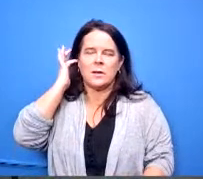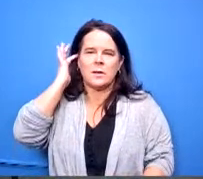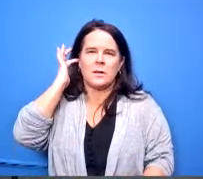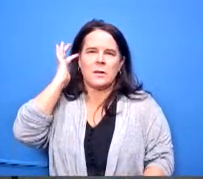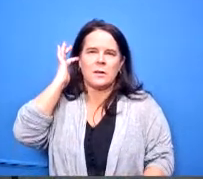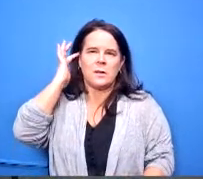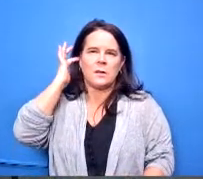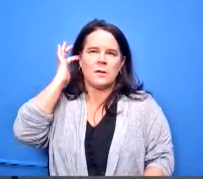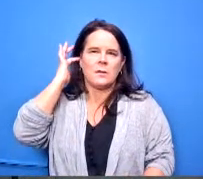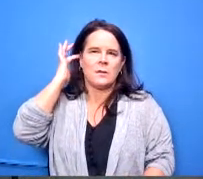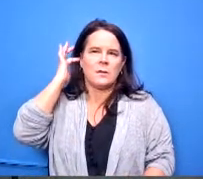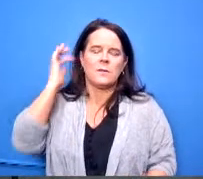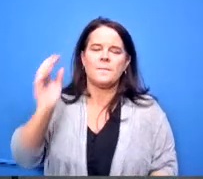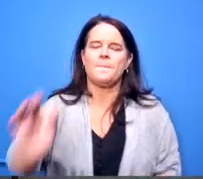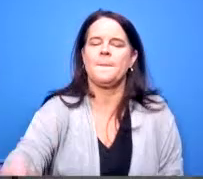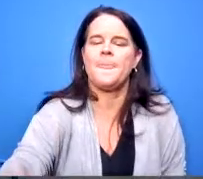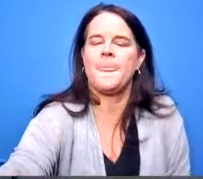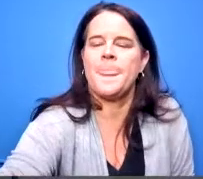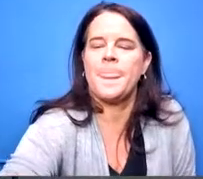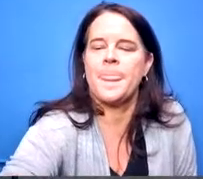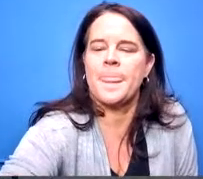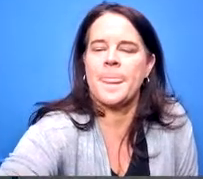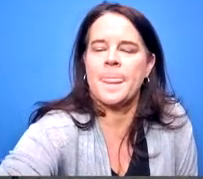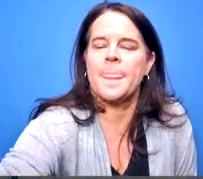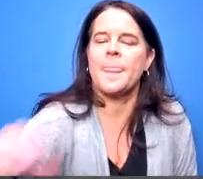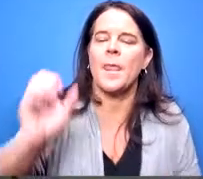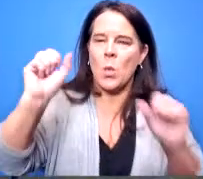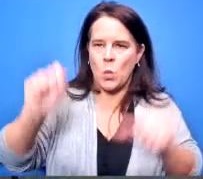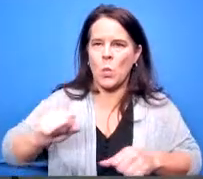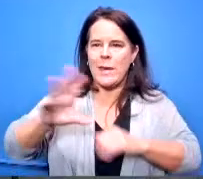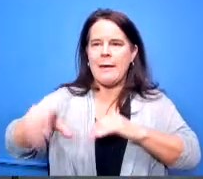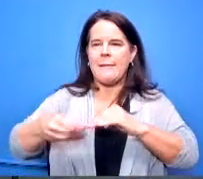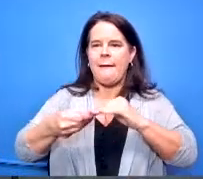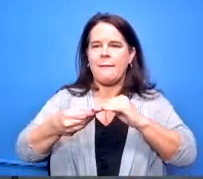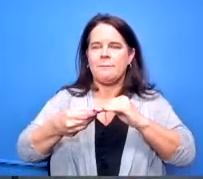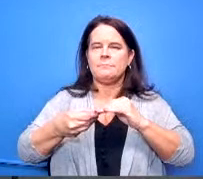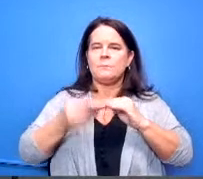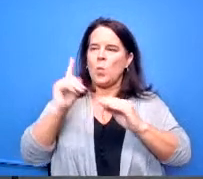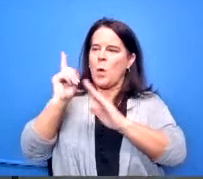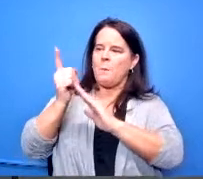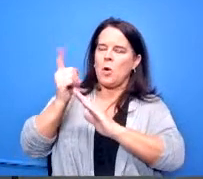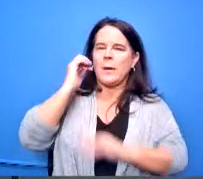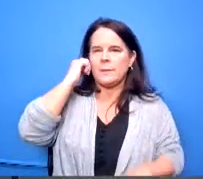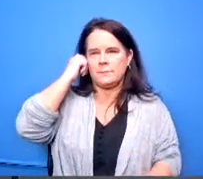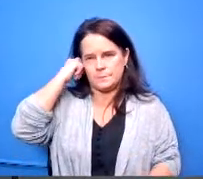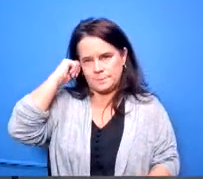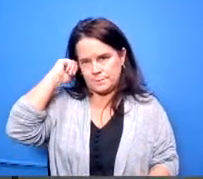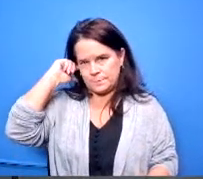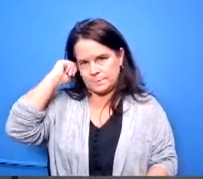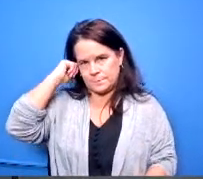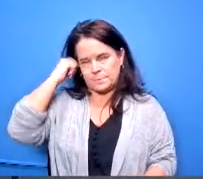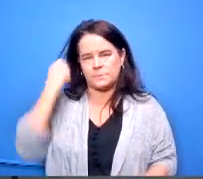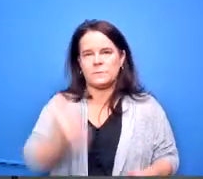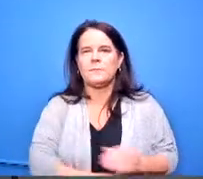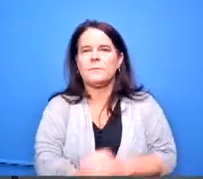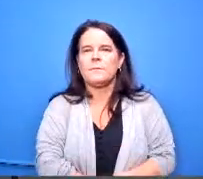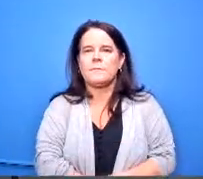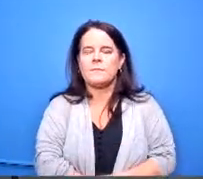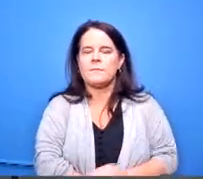okay then we can add it on there one moment